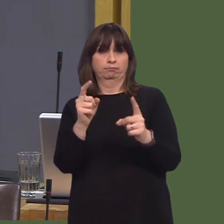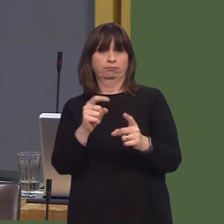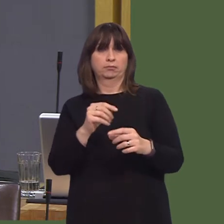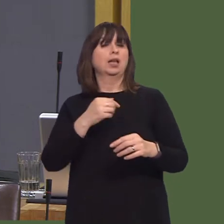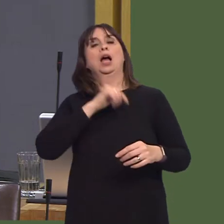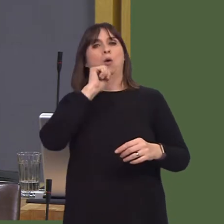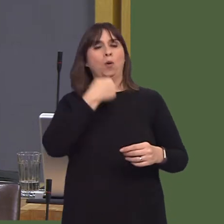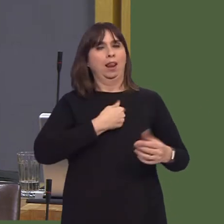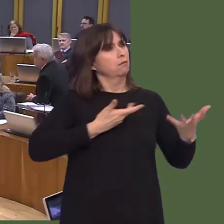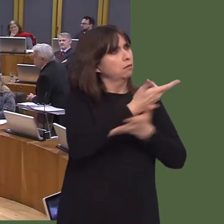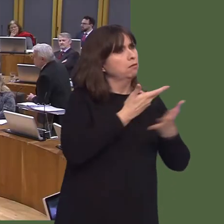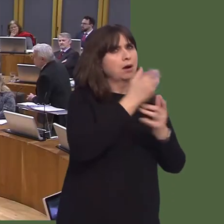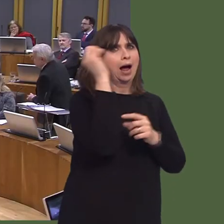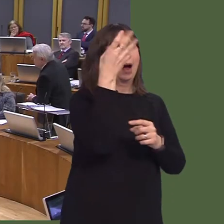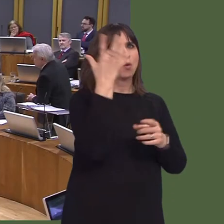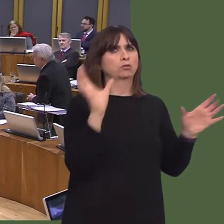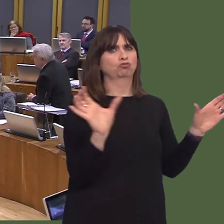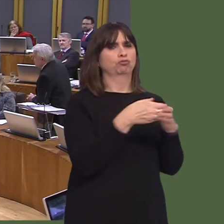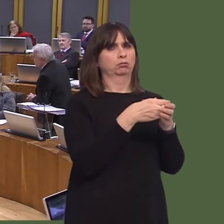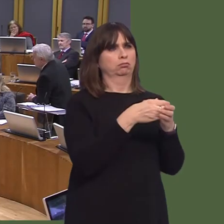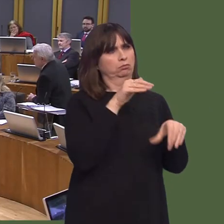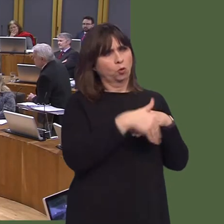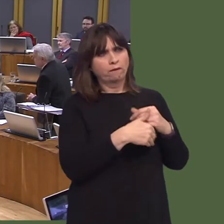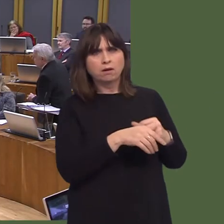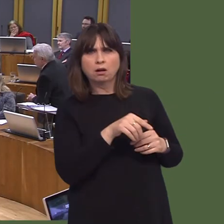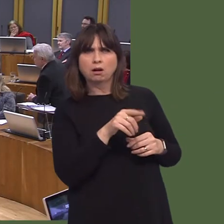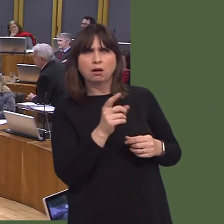information will be on a key requirement of any future project.